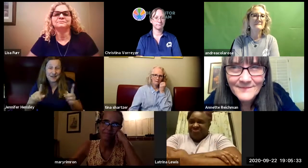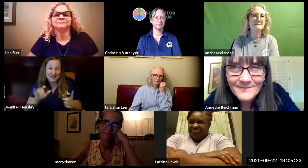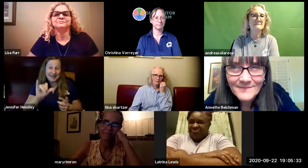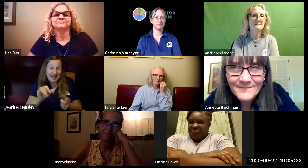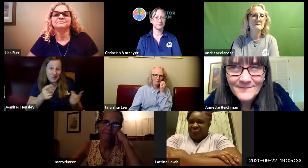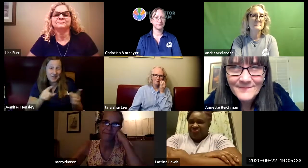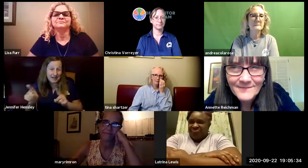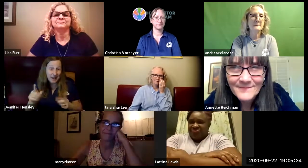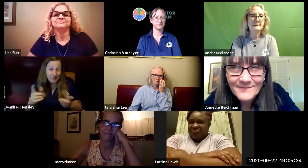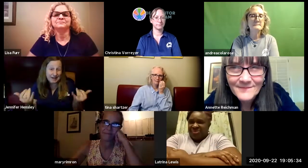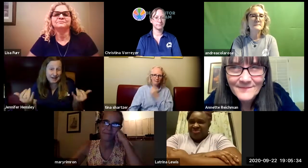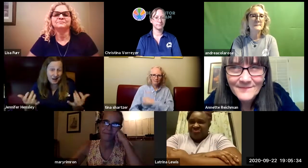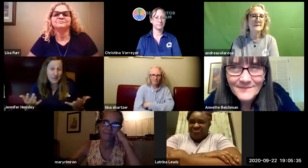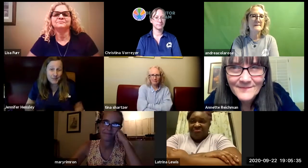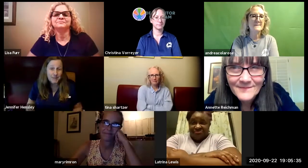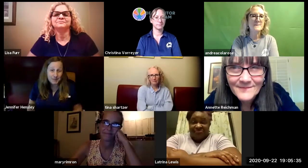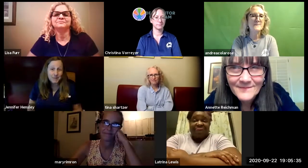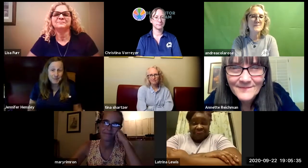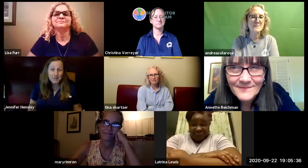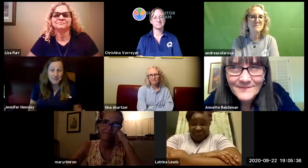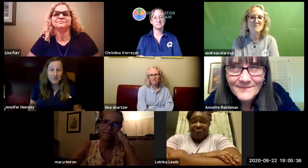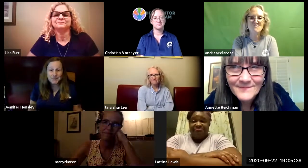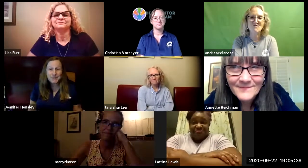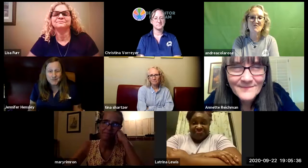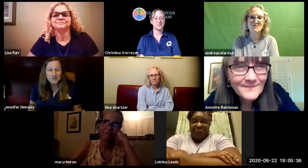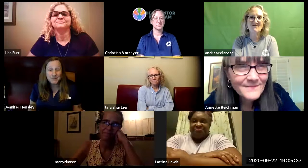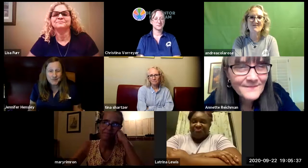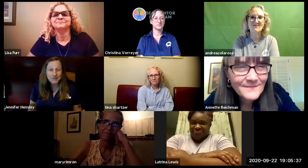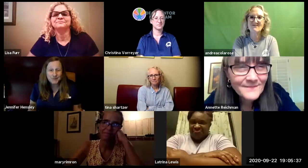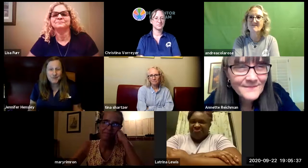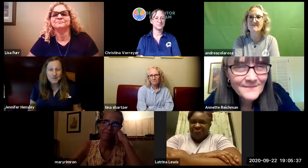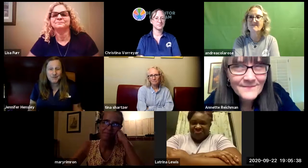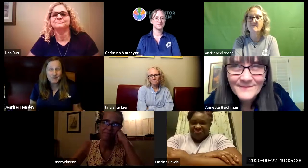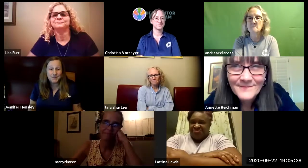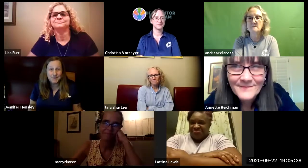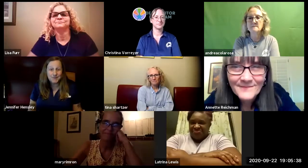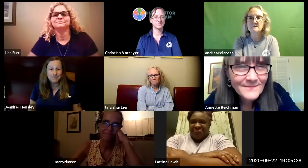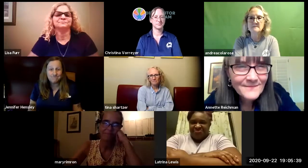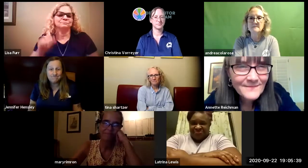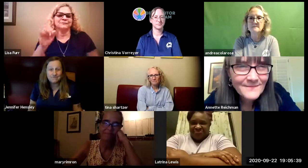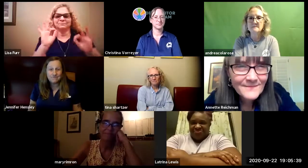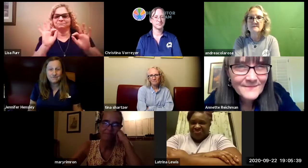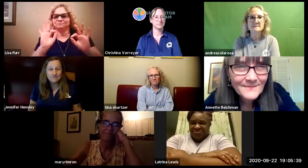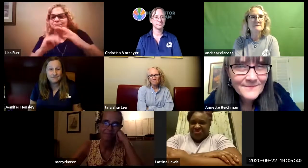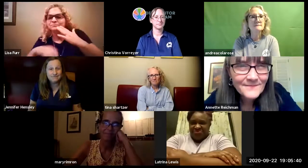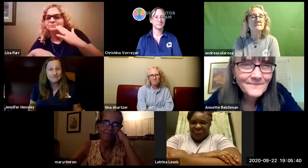kids together to socialize